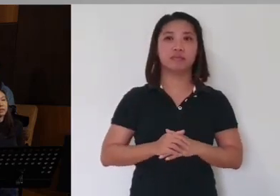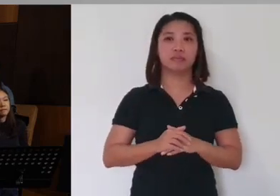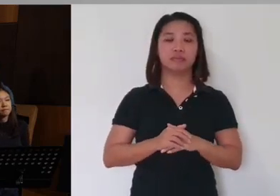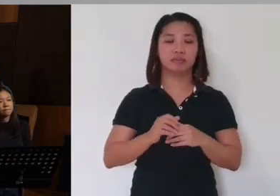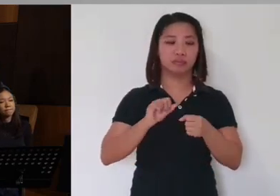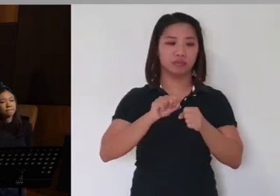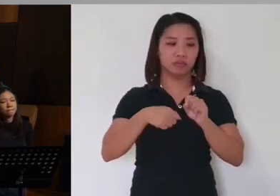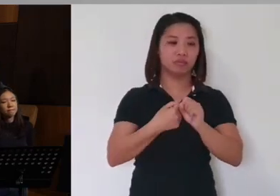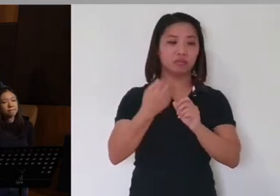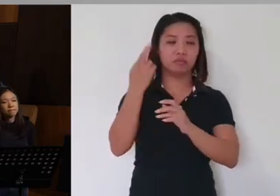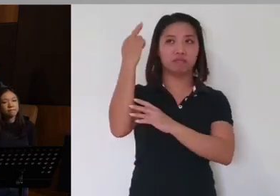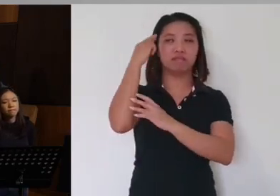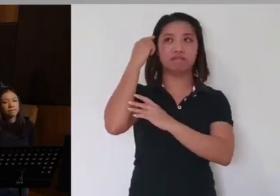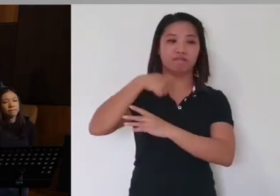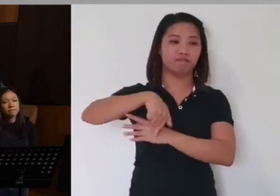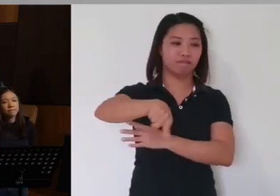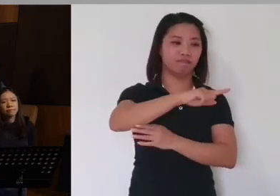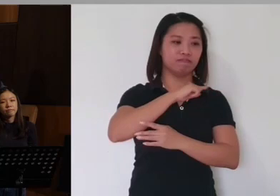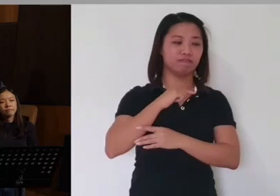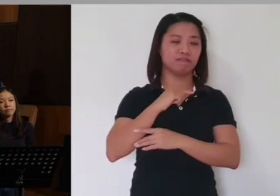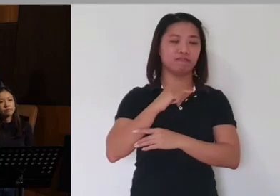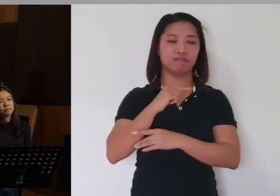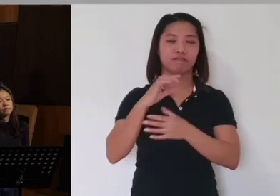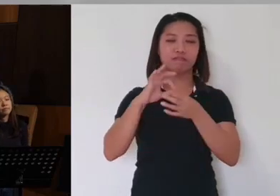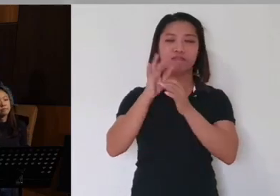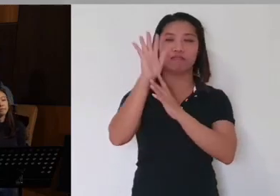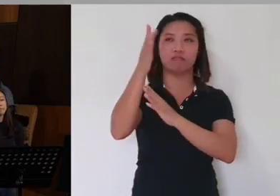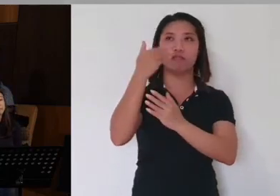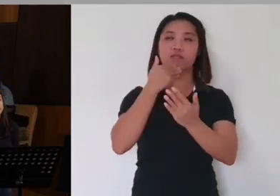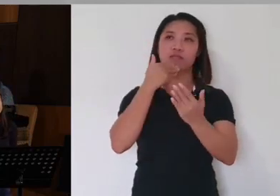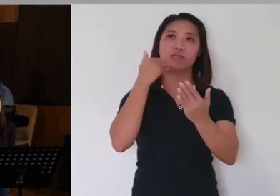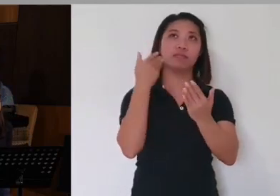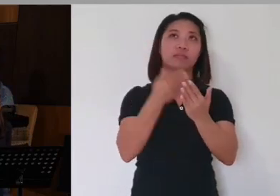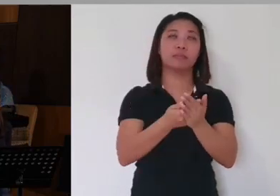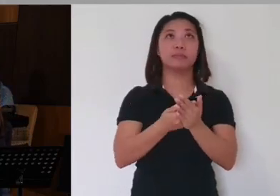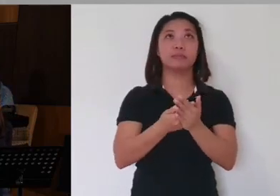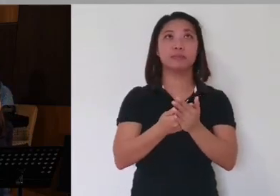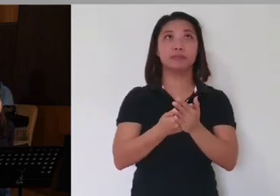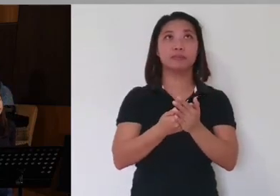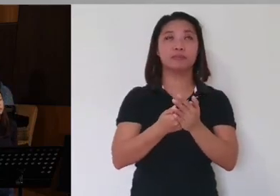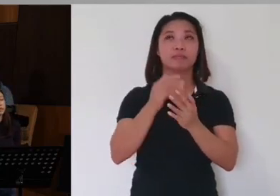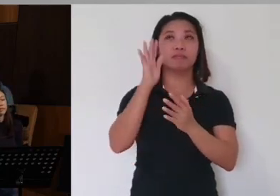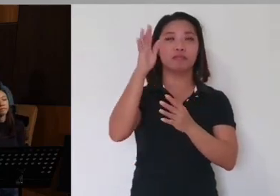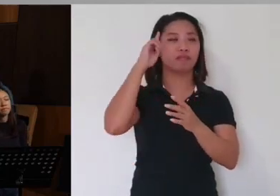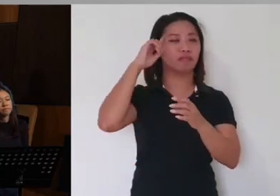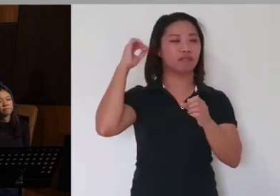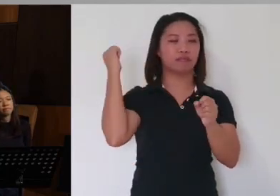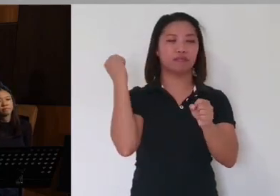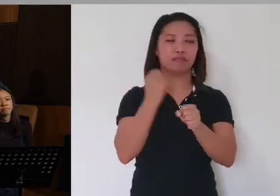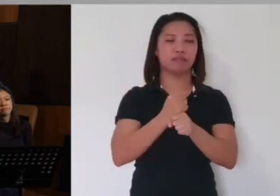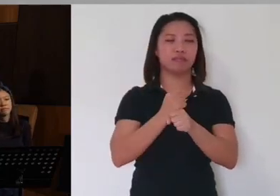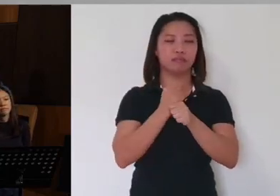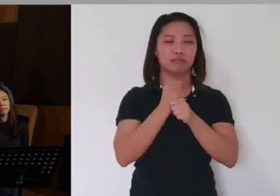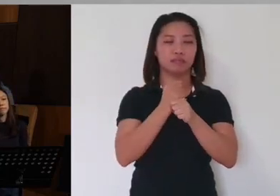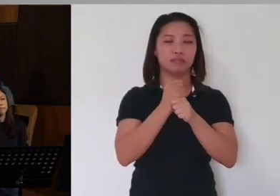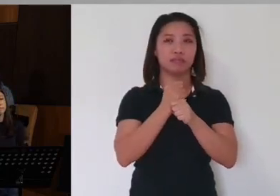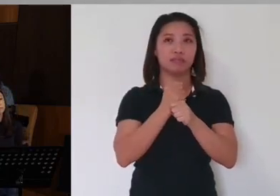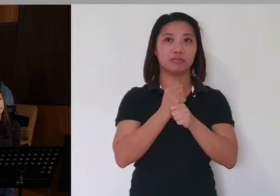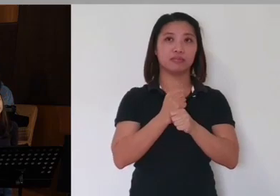And so remind us, O God, of Your goodness, of Your faithfulness,